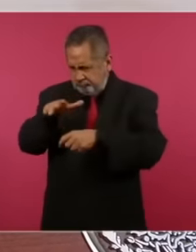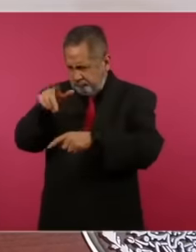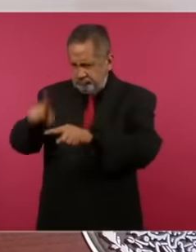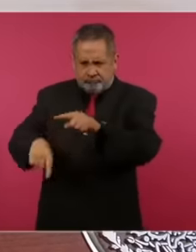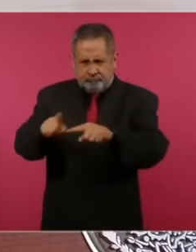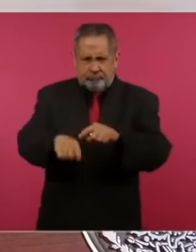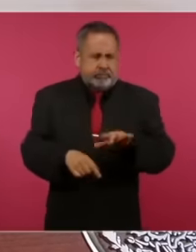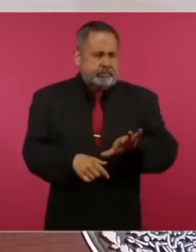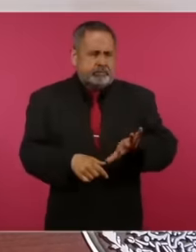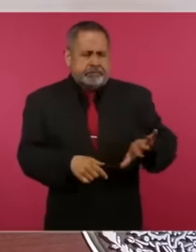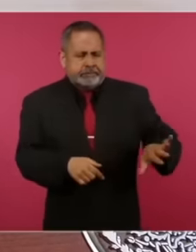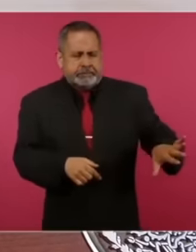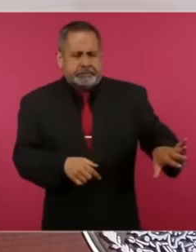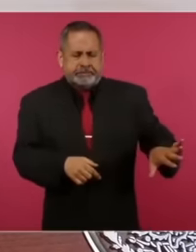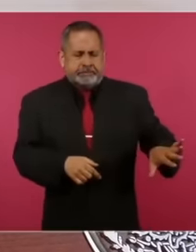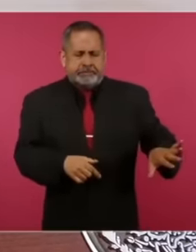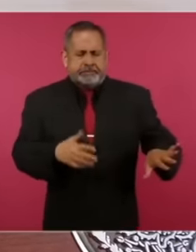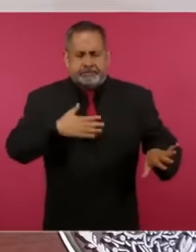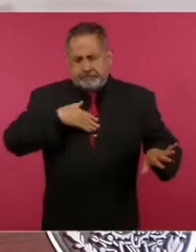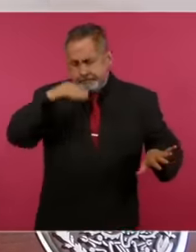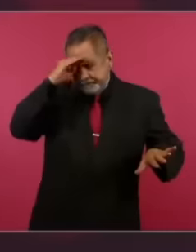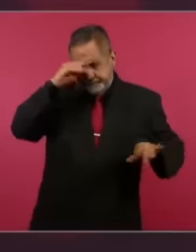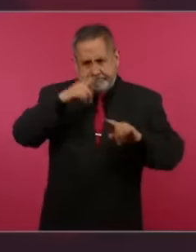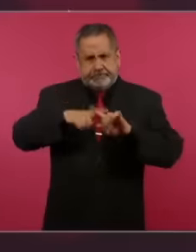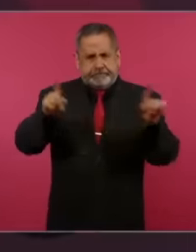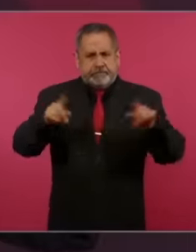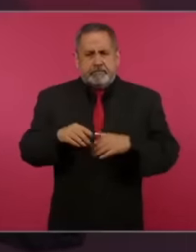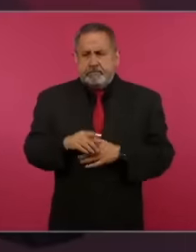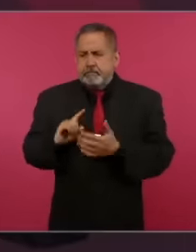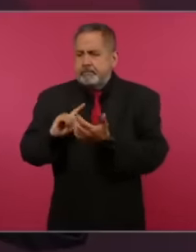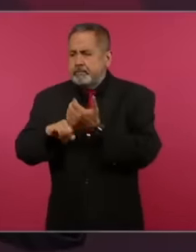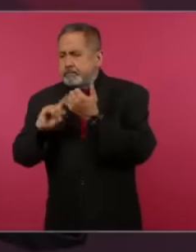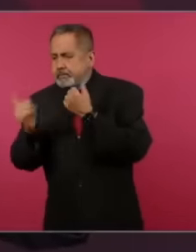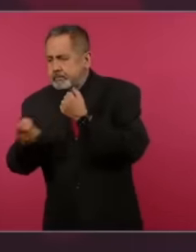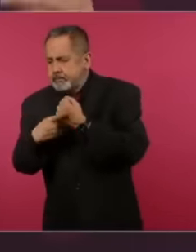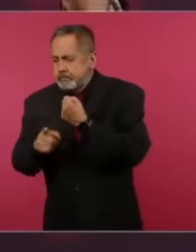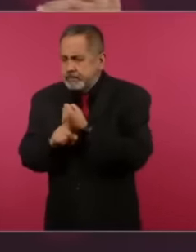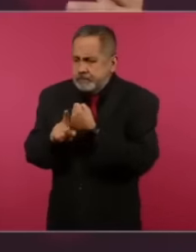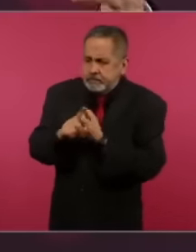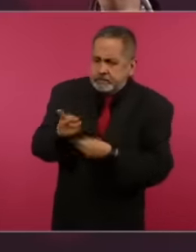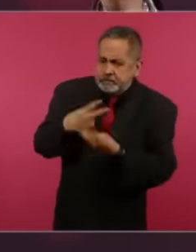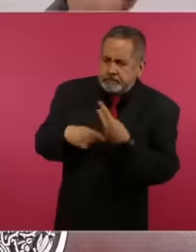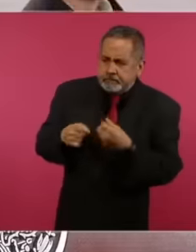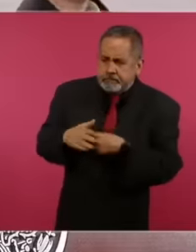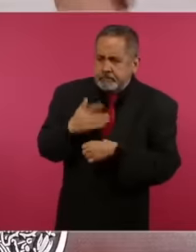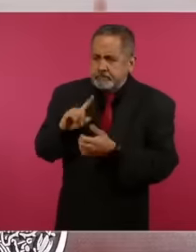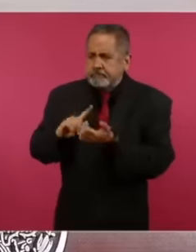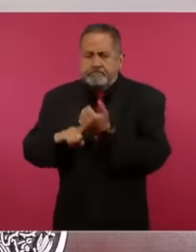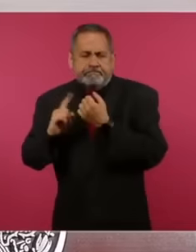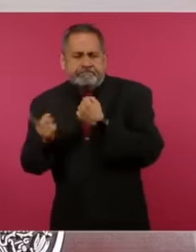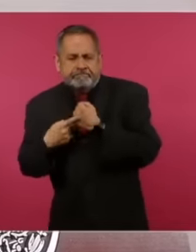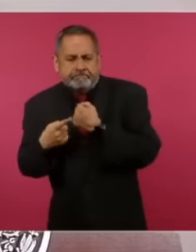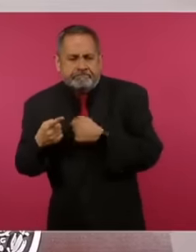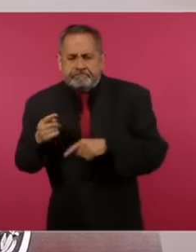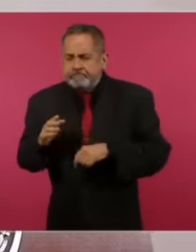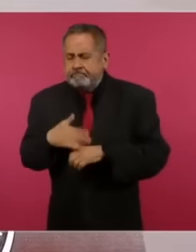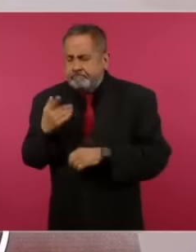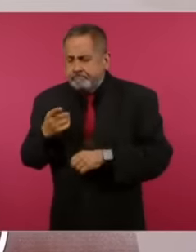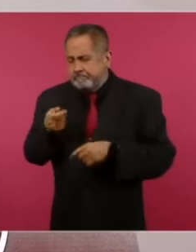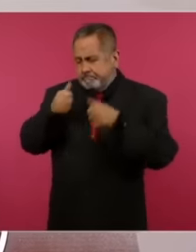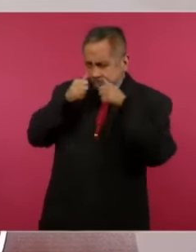we think otherwise we are addressing the causes and since it was very abandoned and there was